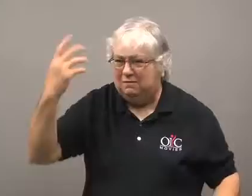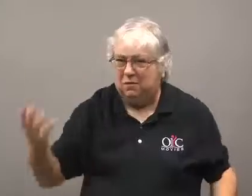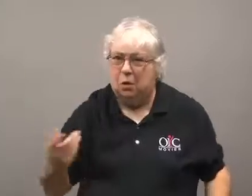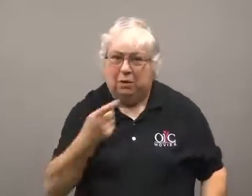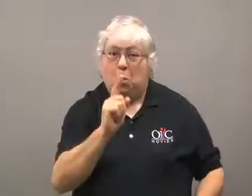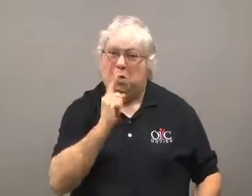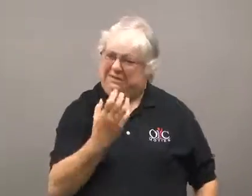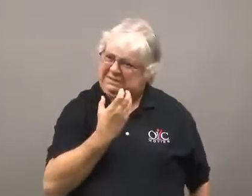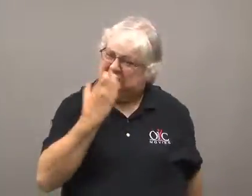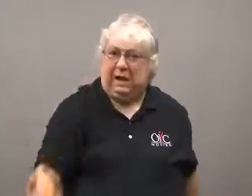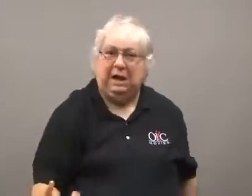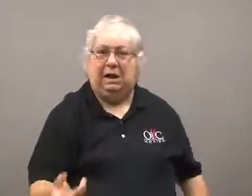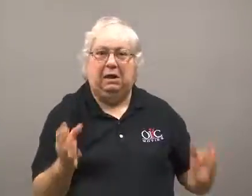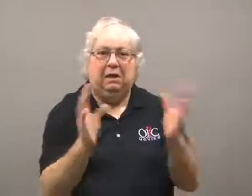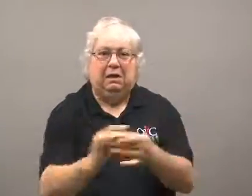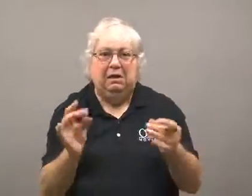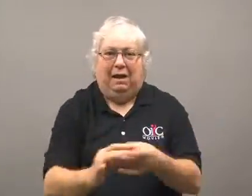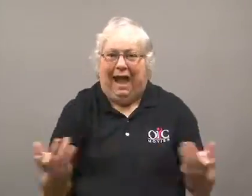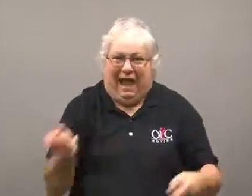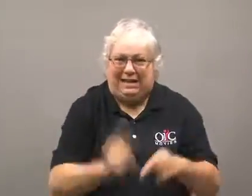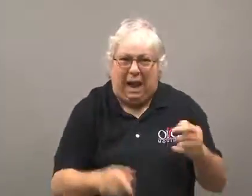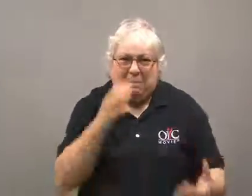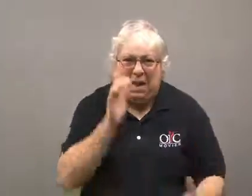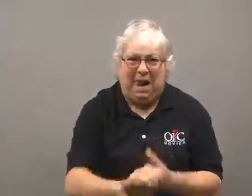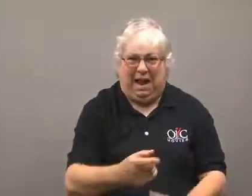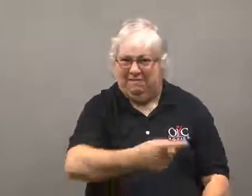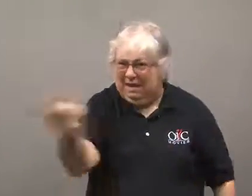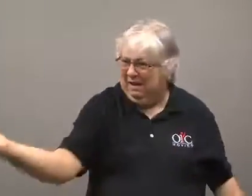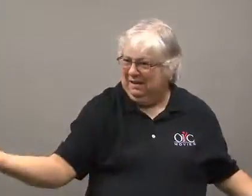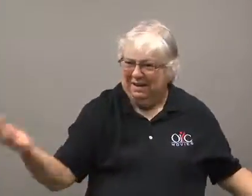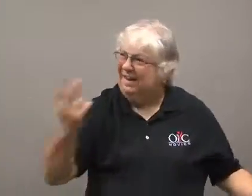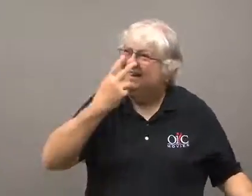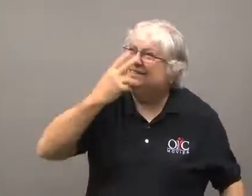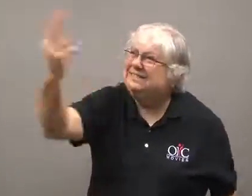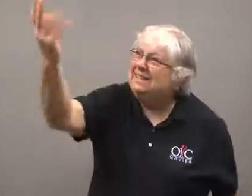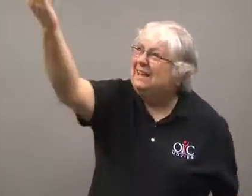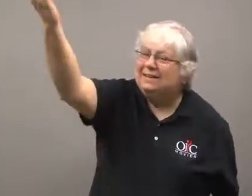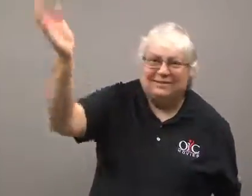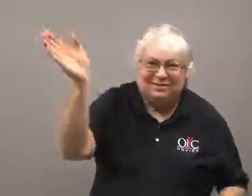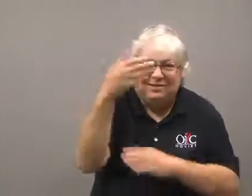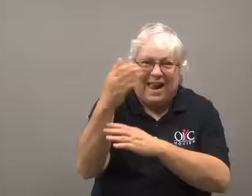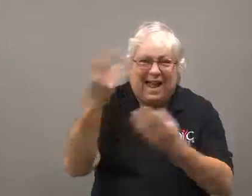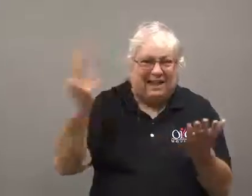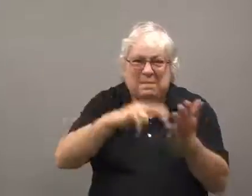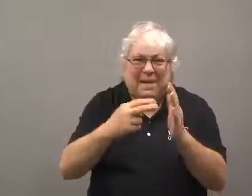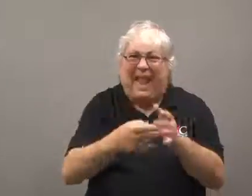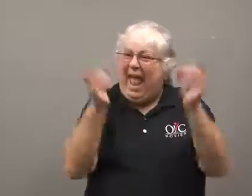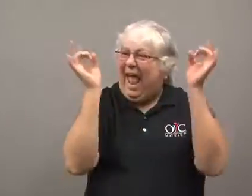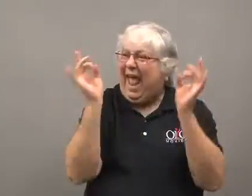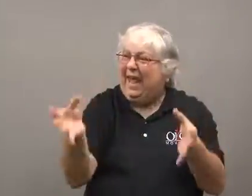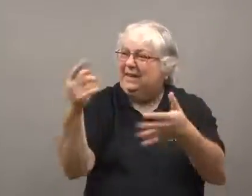She yelled as she told them she couldn't believe they didn't realize it was a symbol of hate.